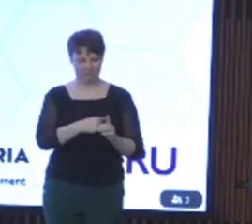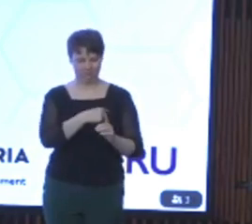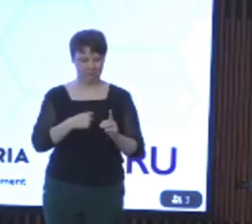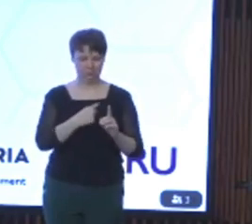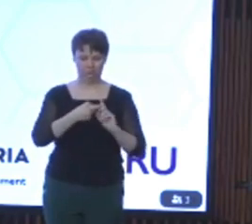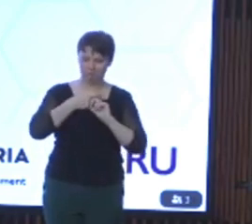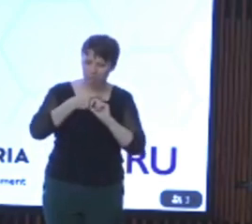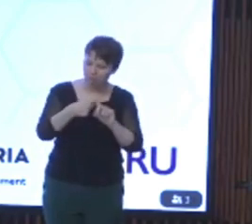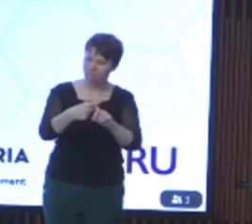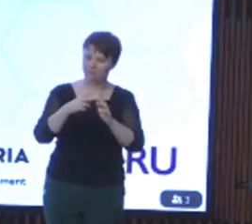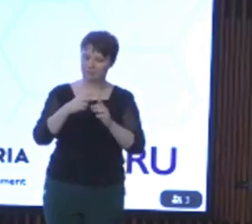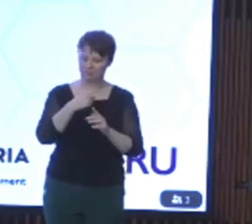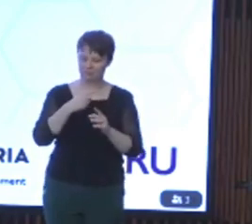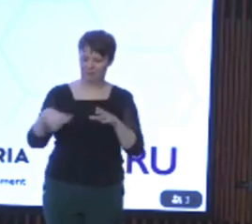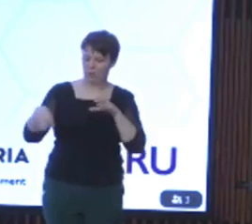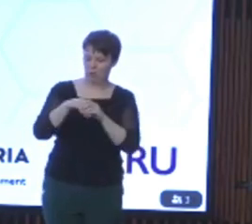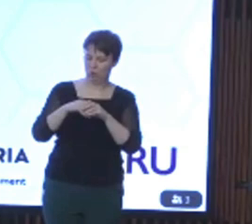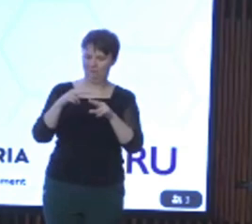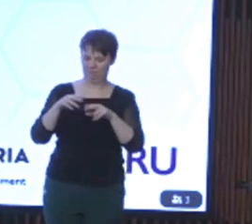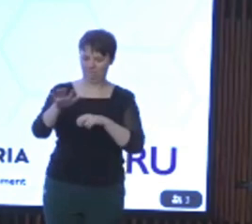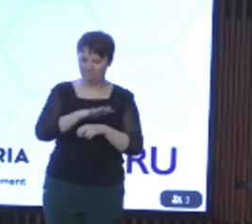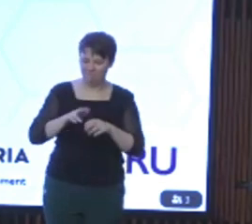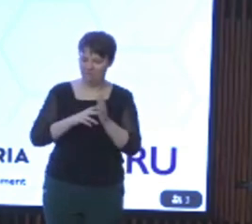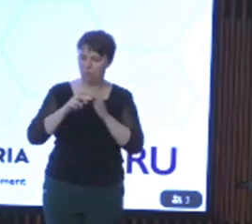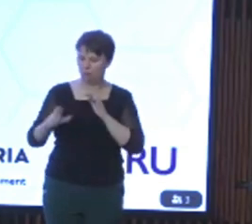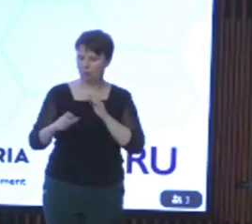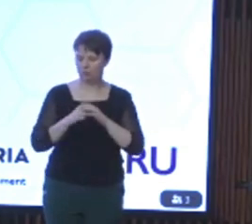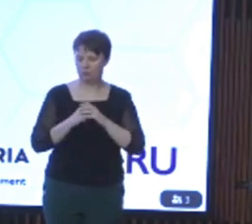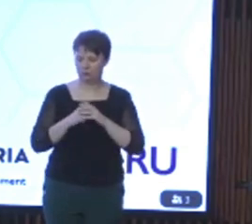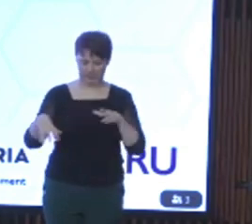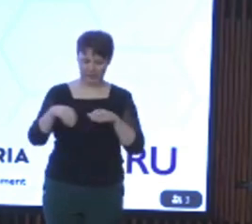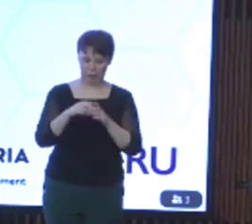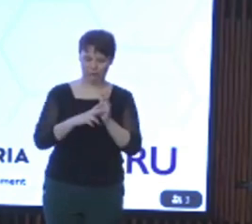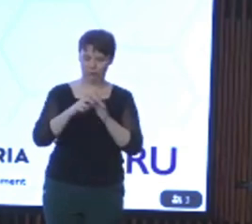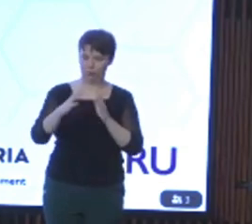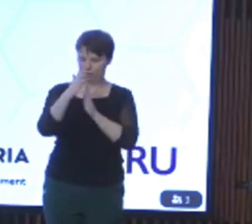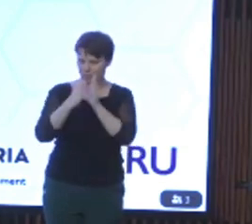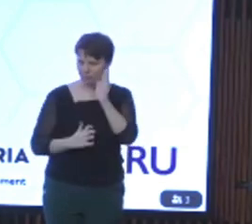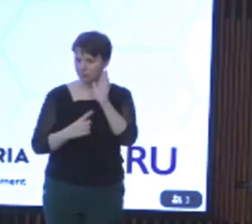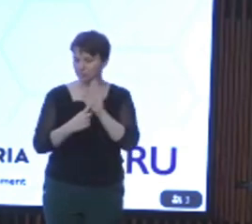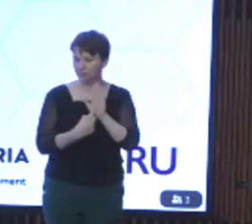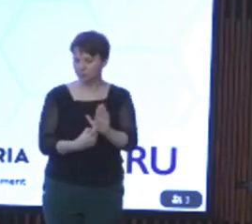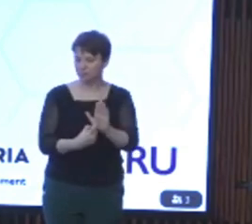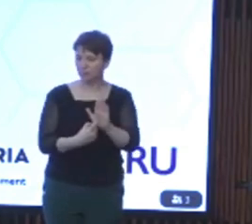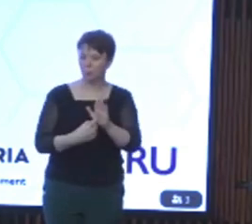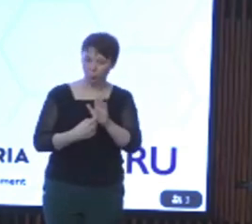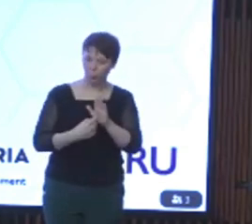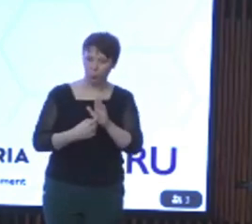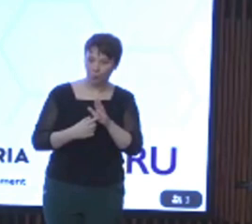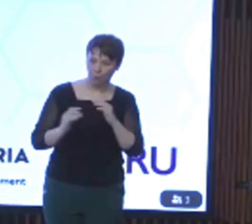importantly it looks at the road ahead. Inclusion Victoria lays out and and ambitious reform agenda